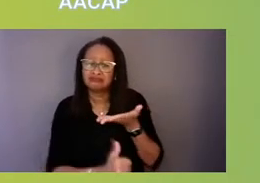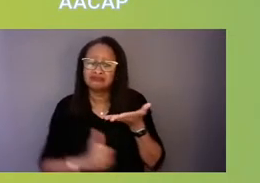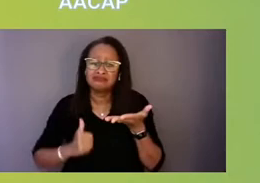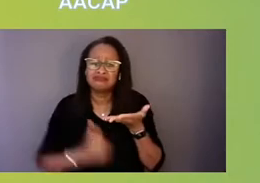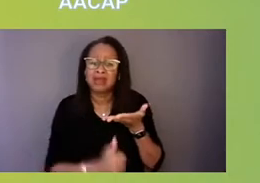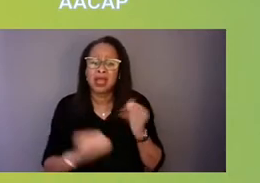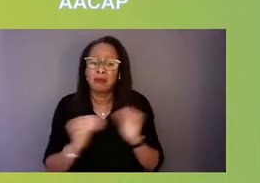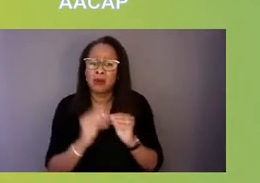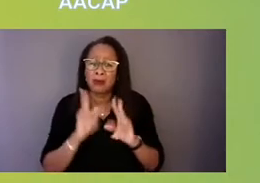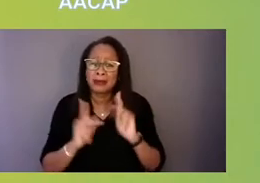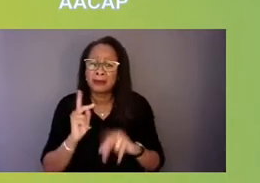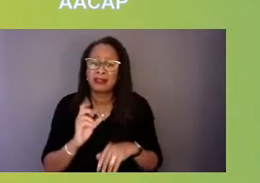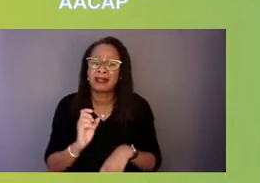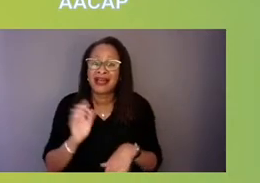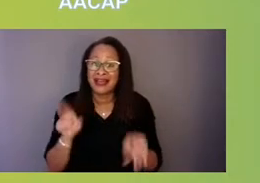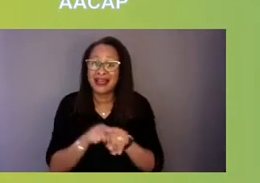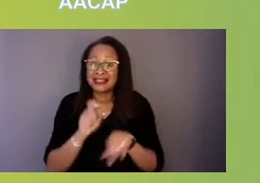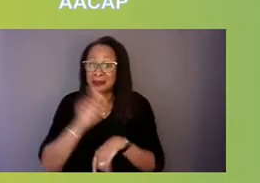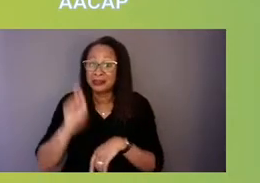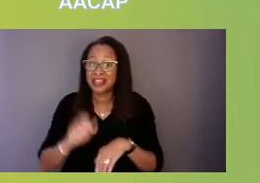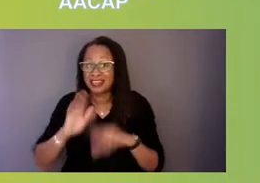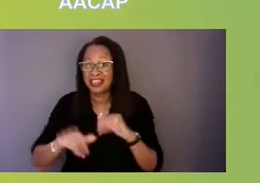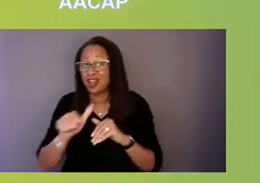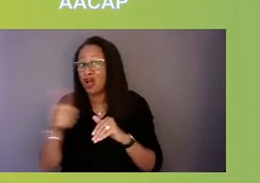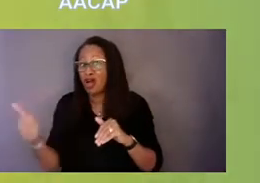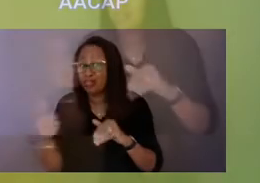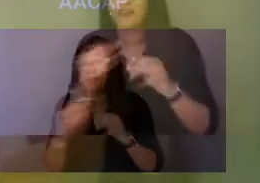than any other free country in the world.